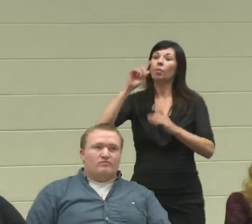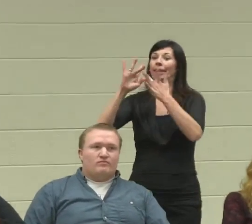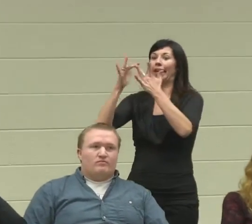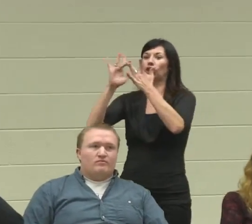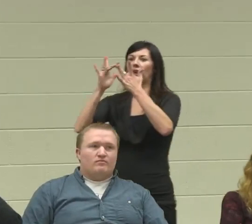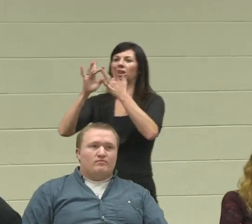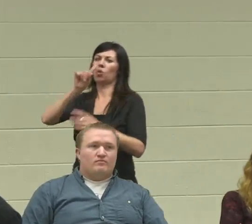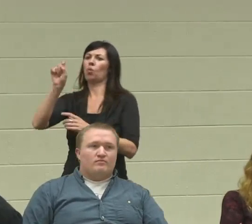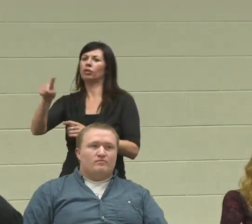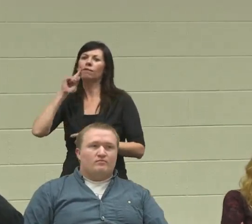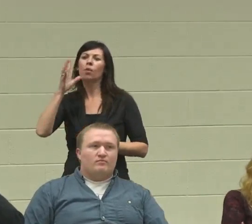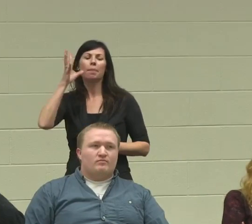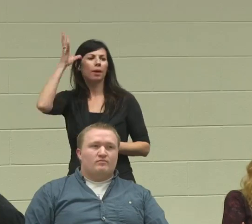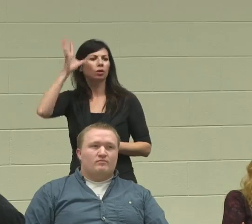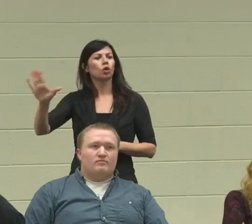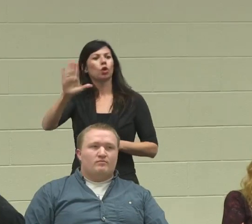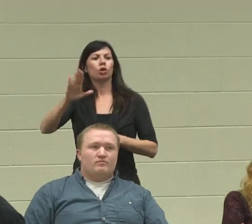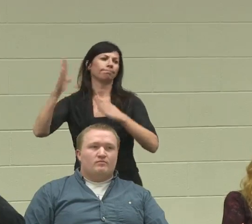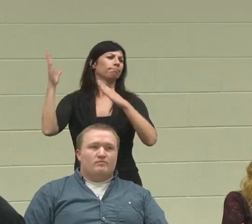What was your number one resource when the students